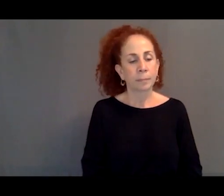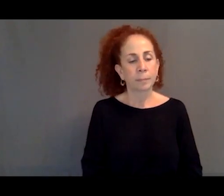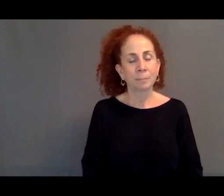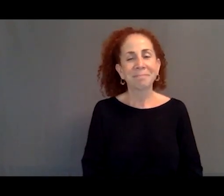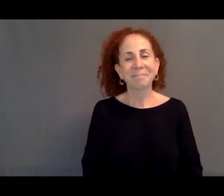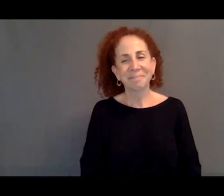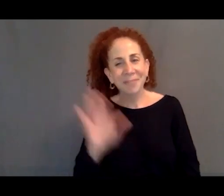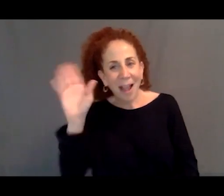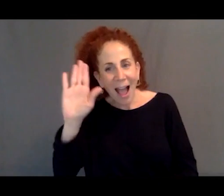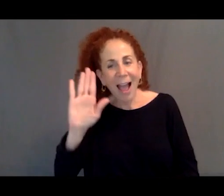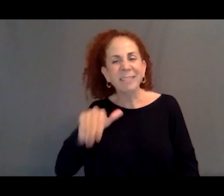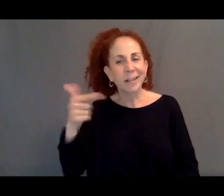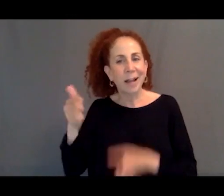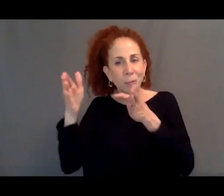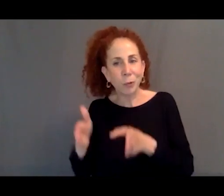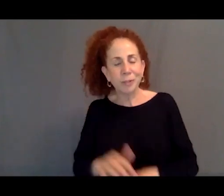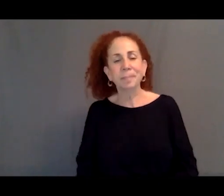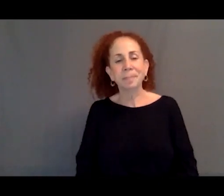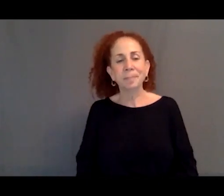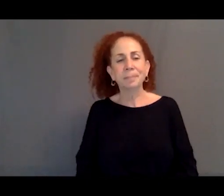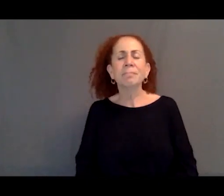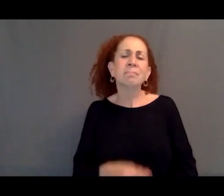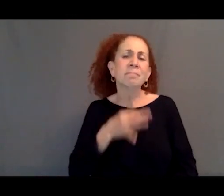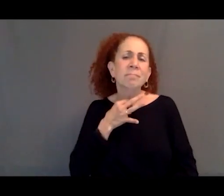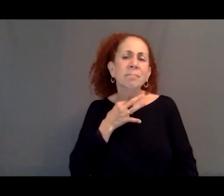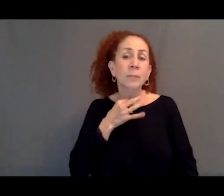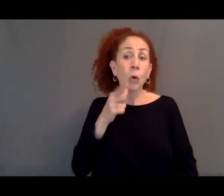Hi. Yes. So I actually had a question about the deaths of asylum seekers.